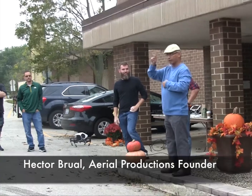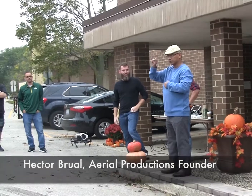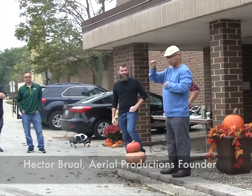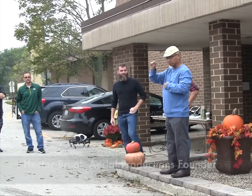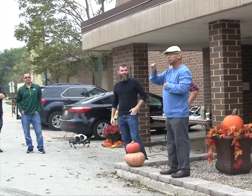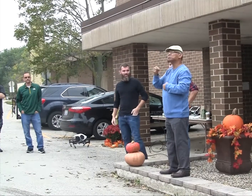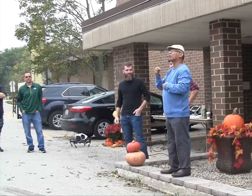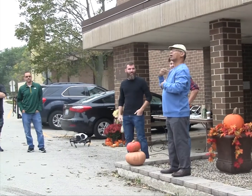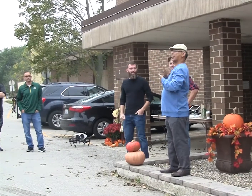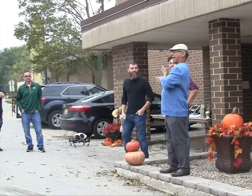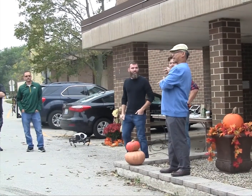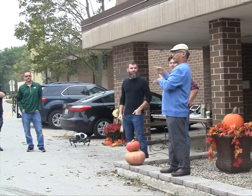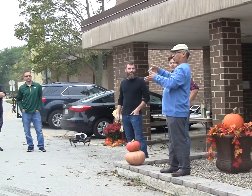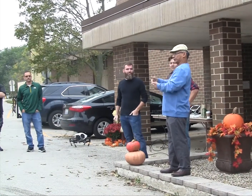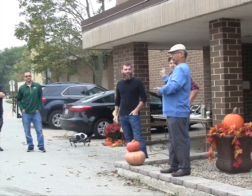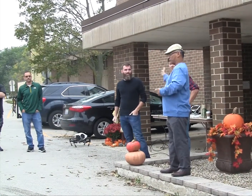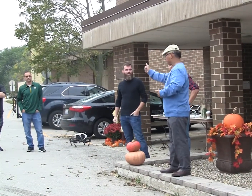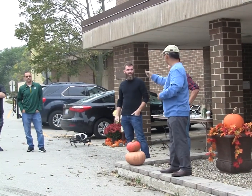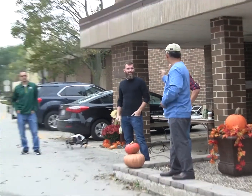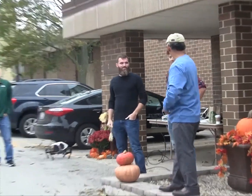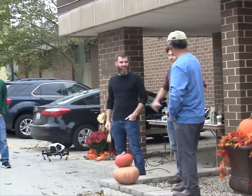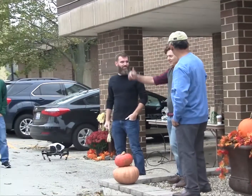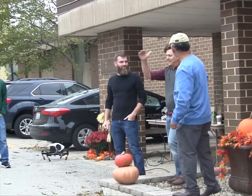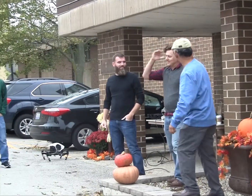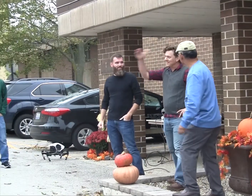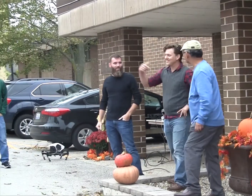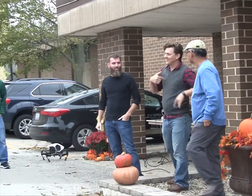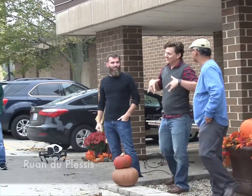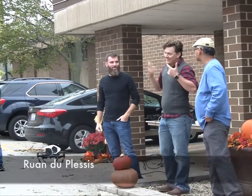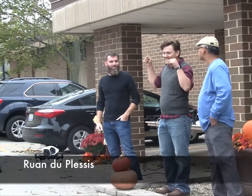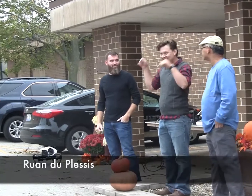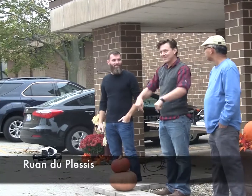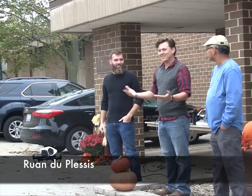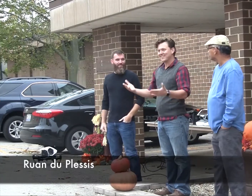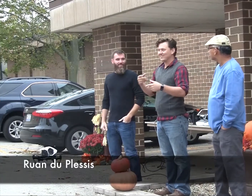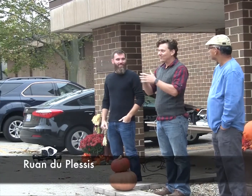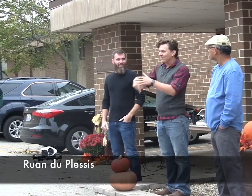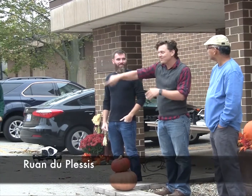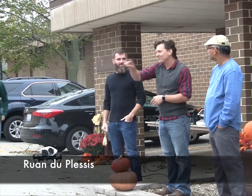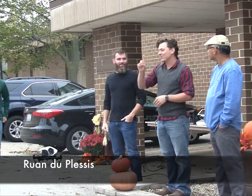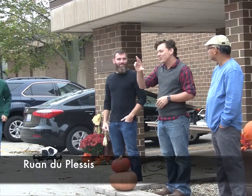We have licensed pilots here with us today. I will let them introduce themselves. Hey everyone!